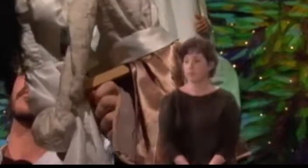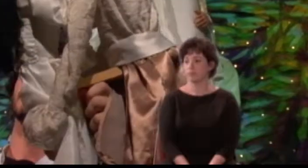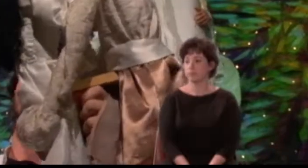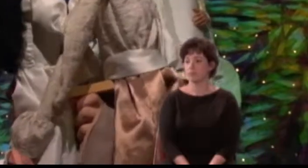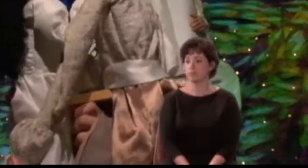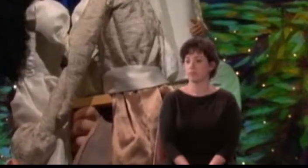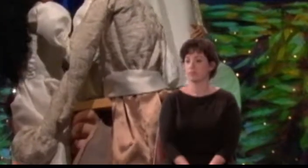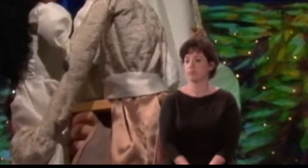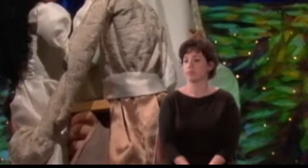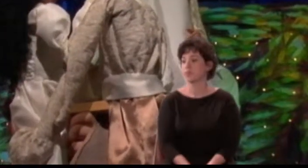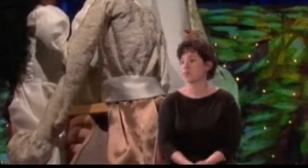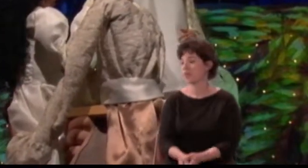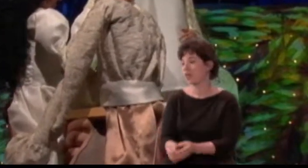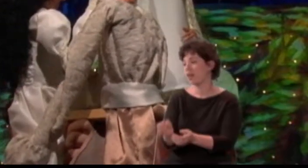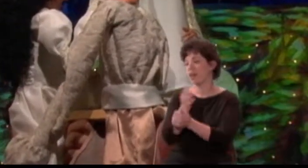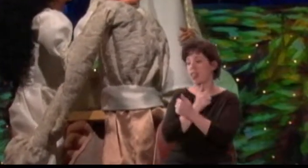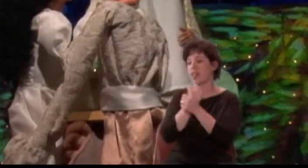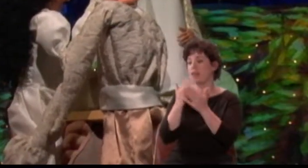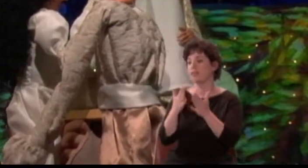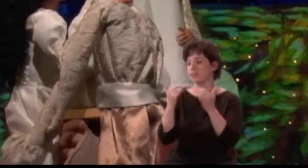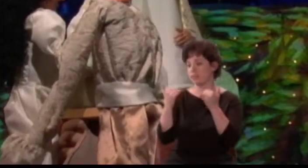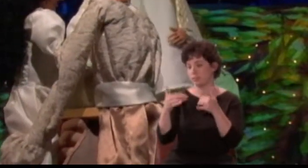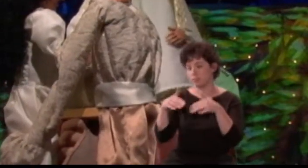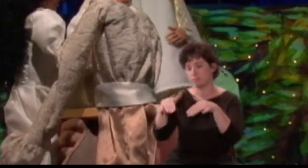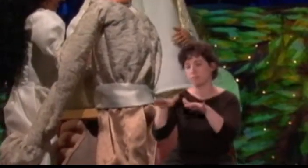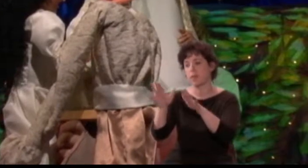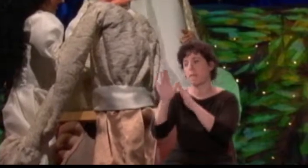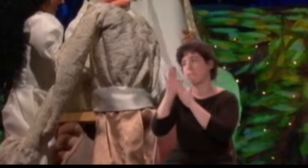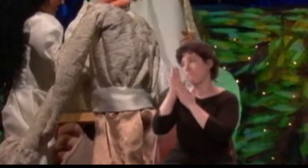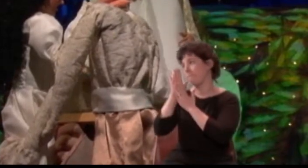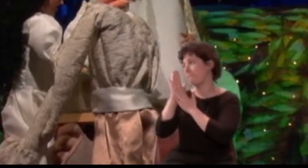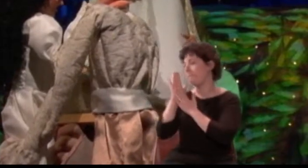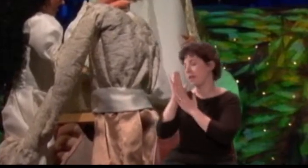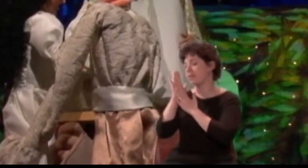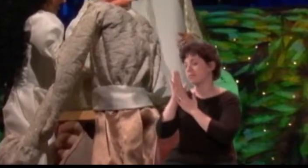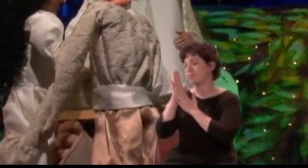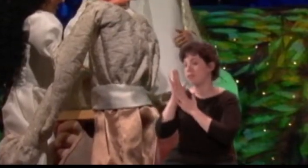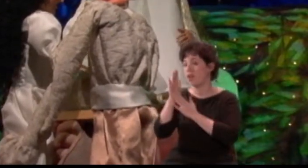Theseus: Lovers, to bed; 'tis almost fairy time.